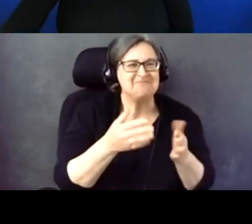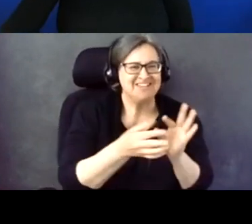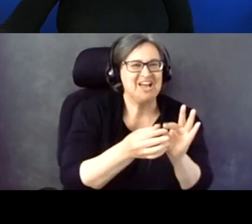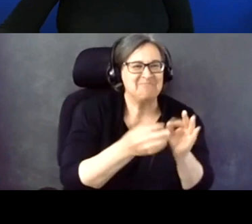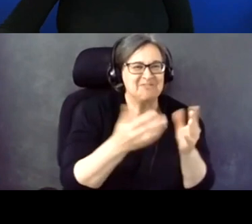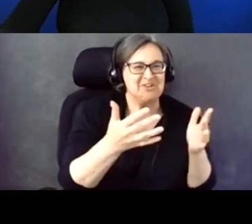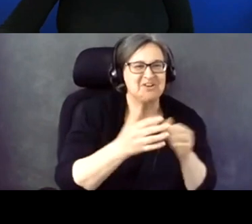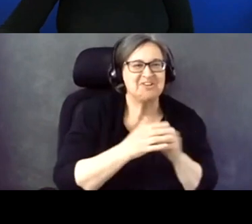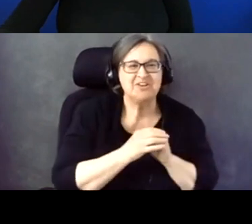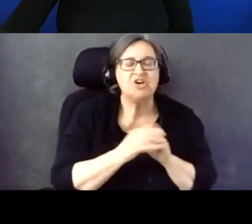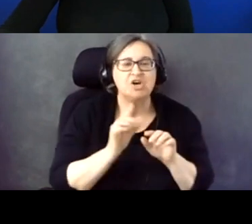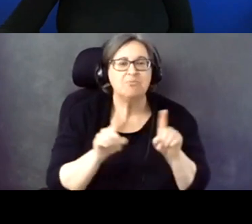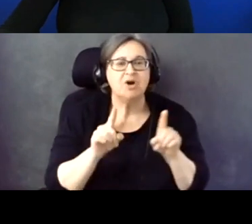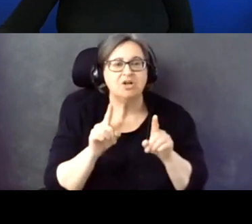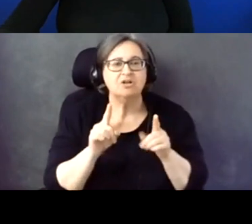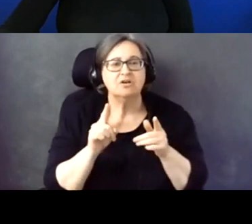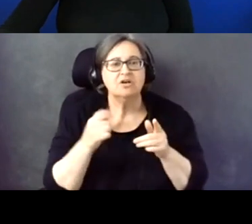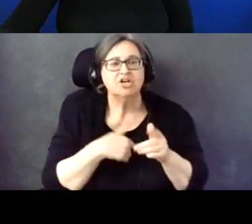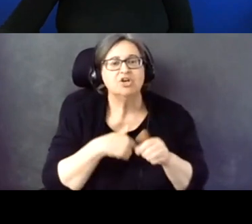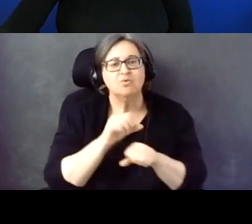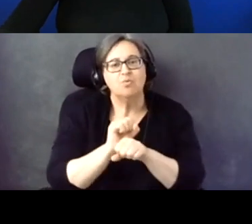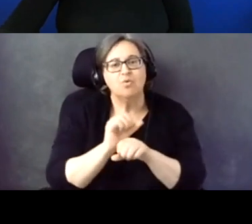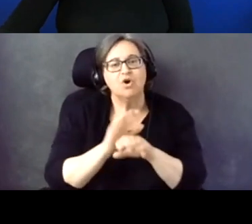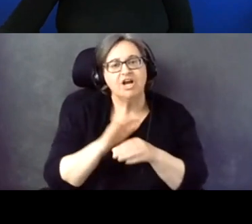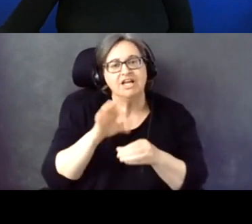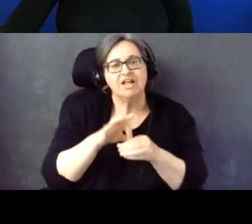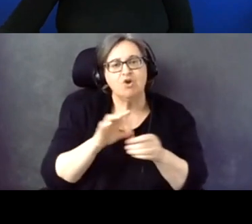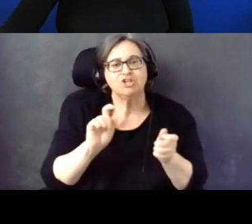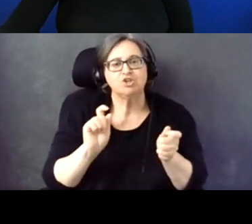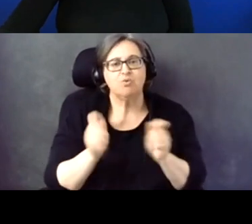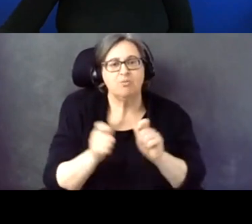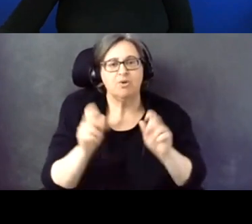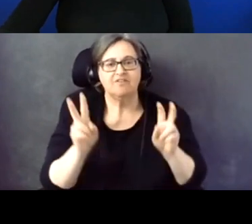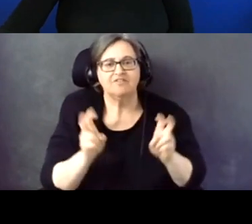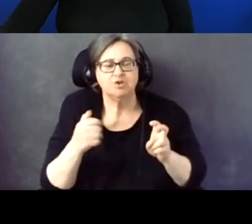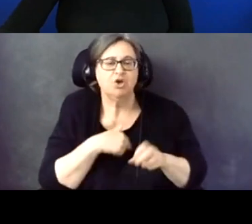But while we're working on election reform issues, while we're working on election administration